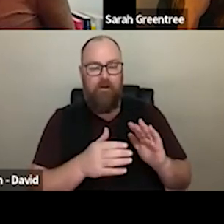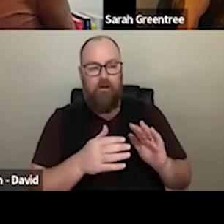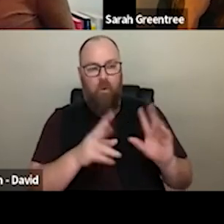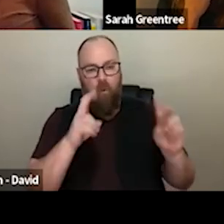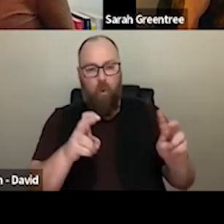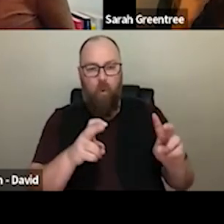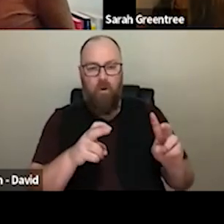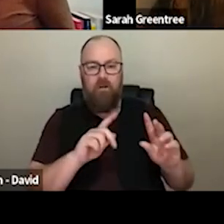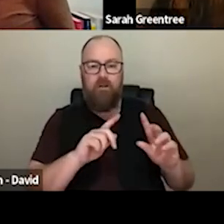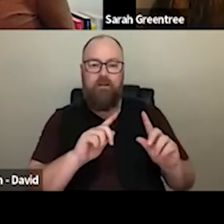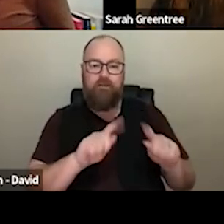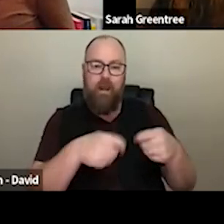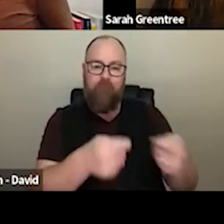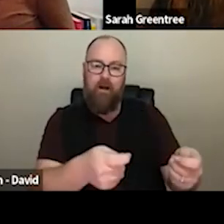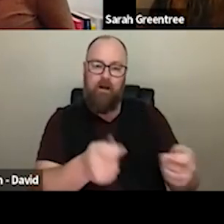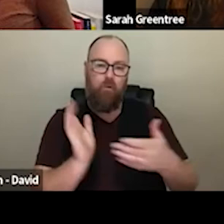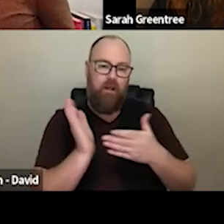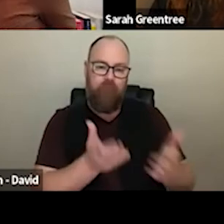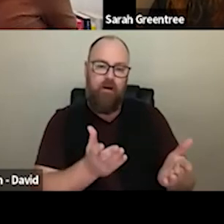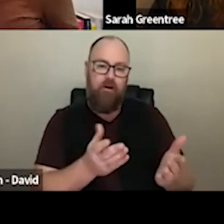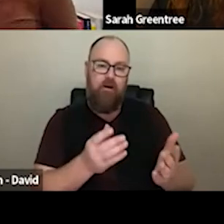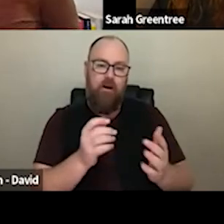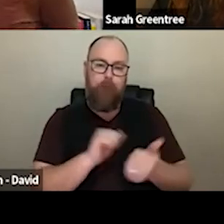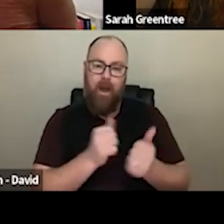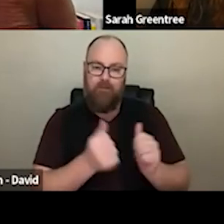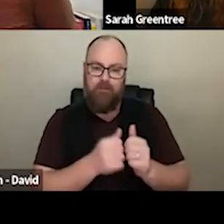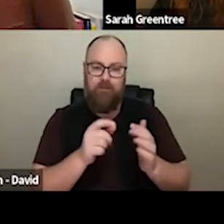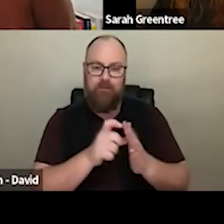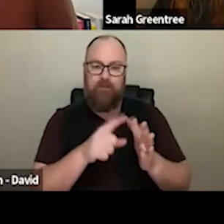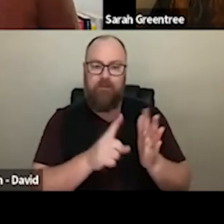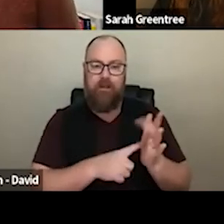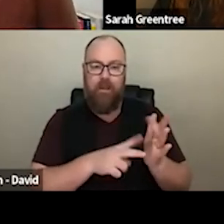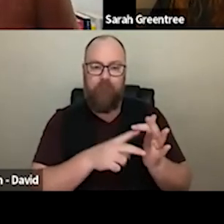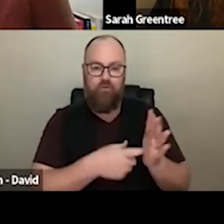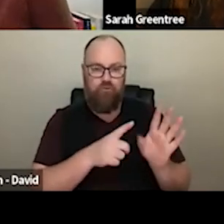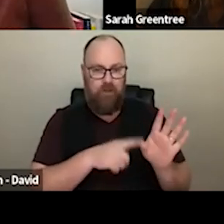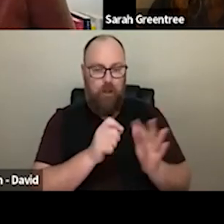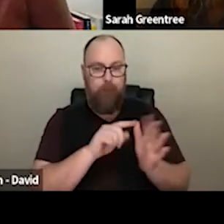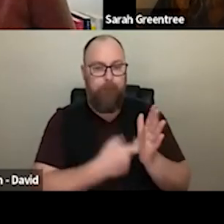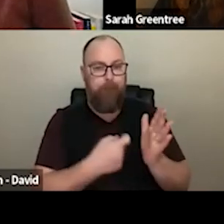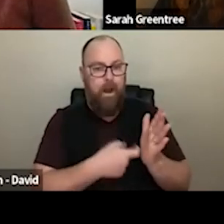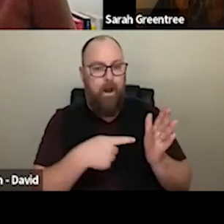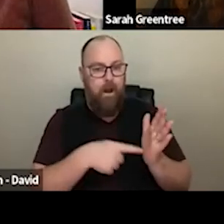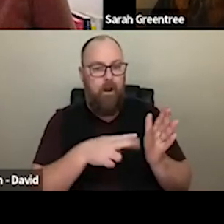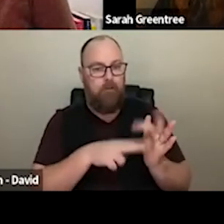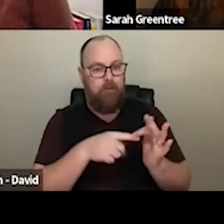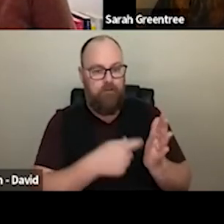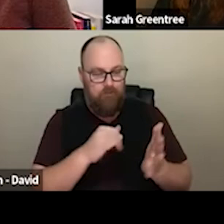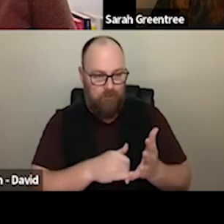we're actually have mind, a a change, I guess, to the the way things are recess through the for you. actually have made a change I guess to the